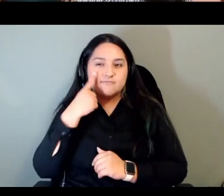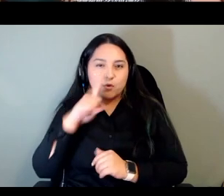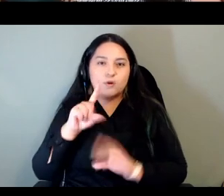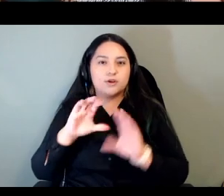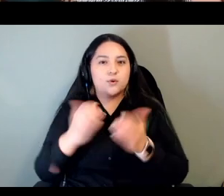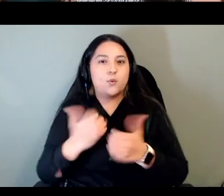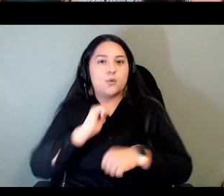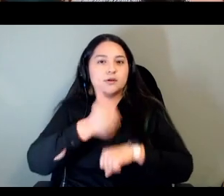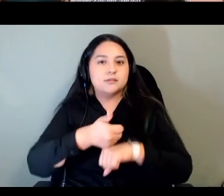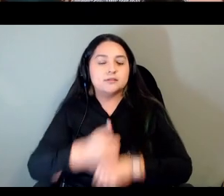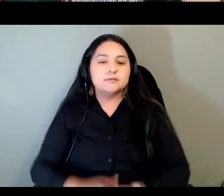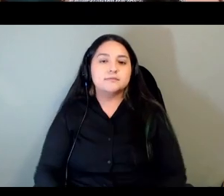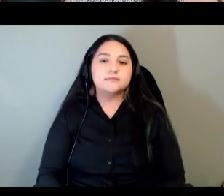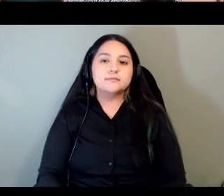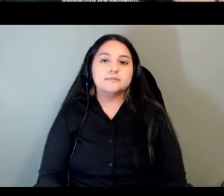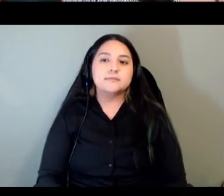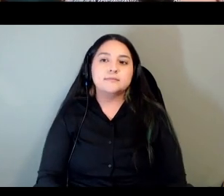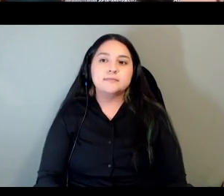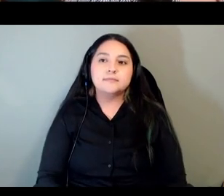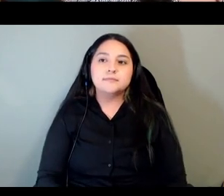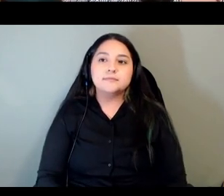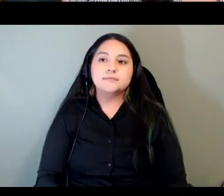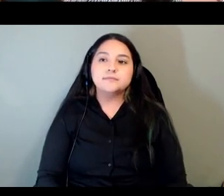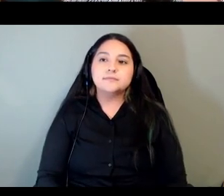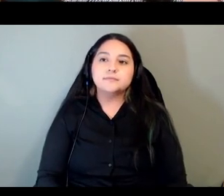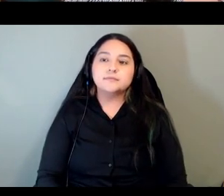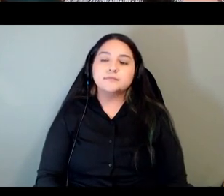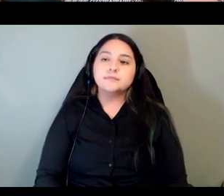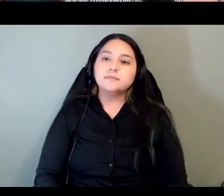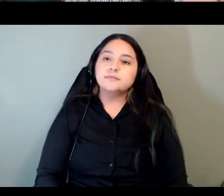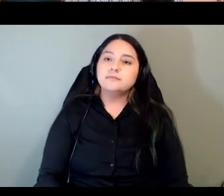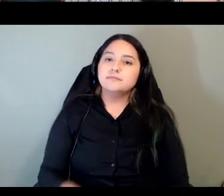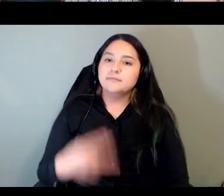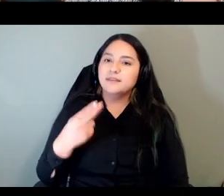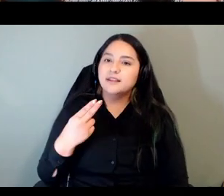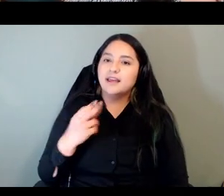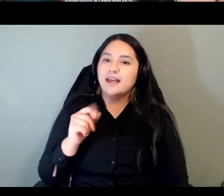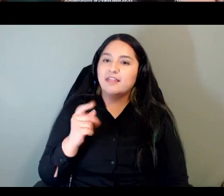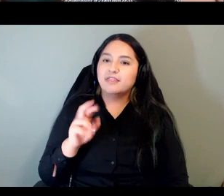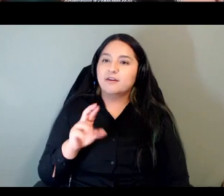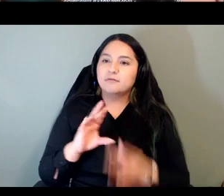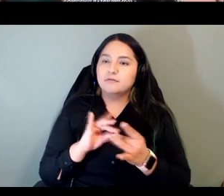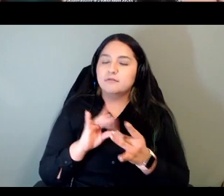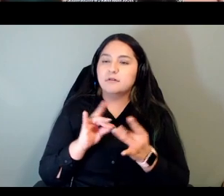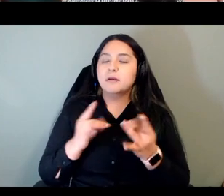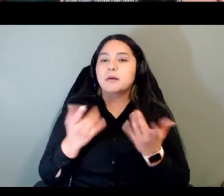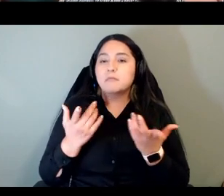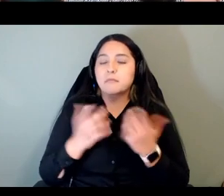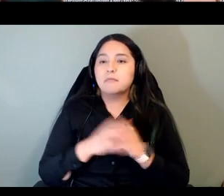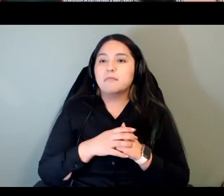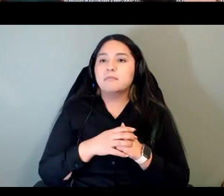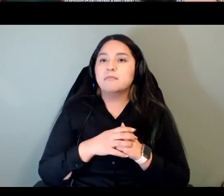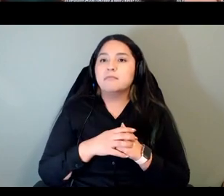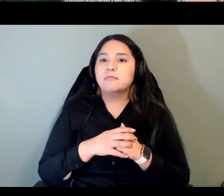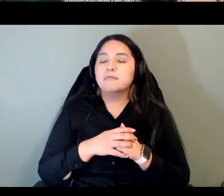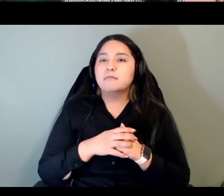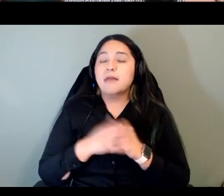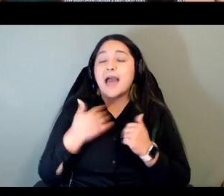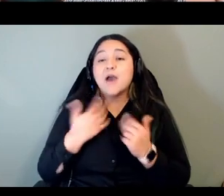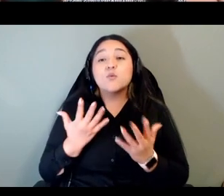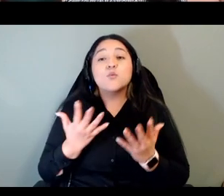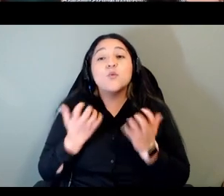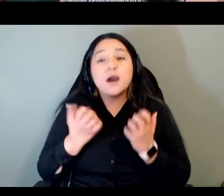um i would like to say that it was after a lot of uh research and and soul-searching